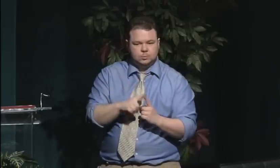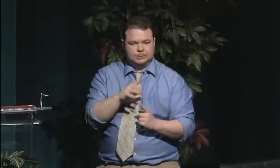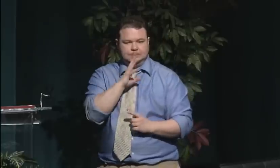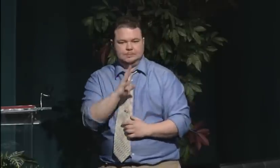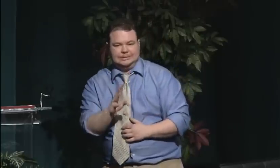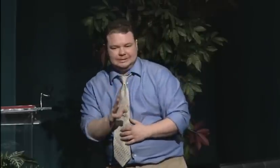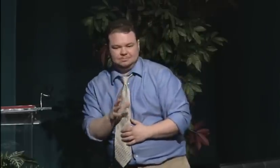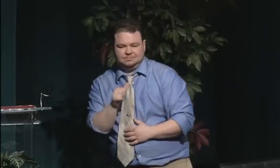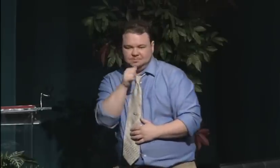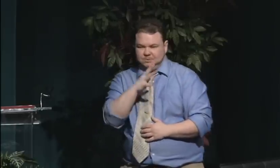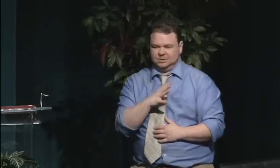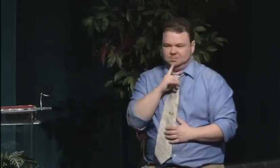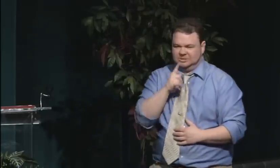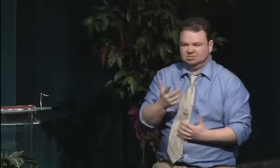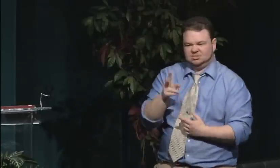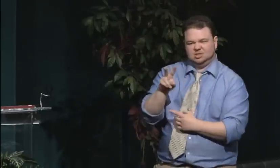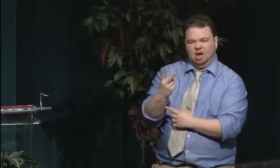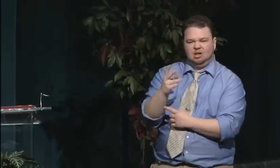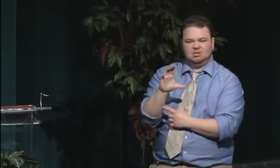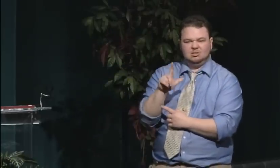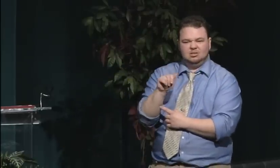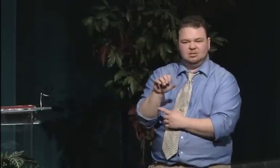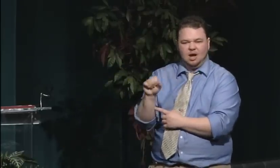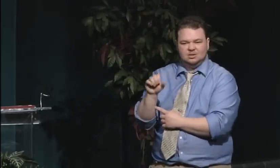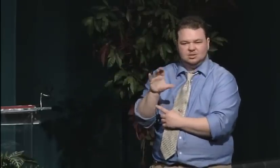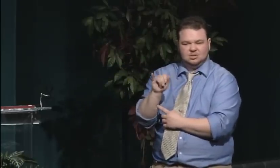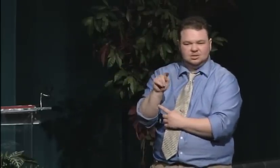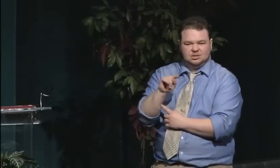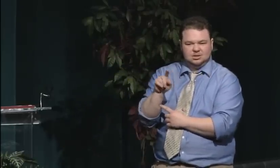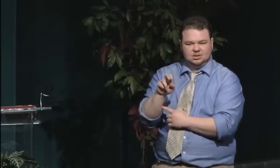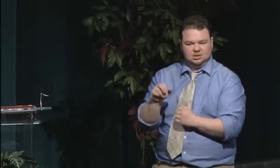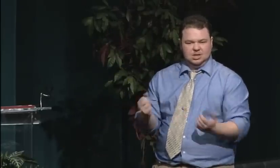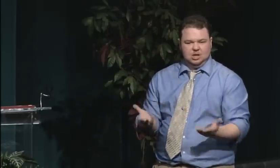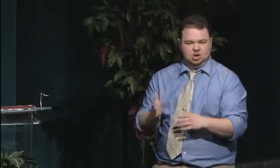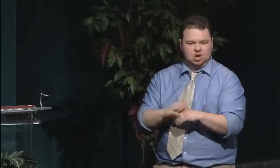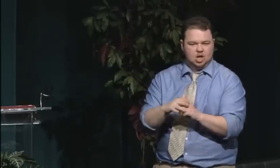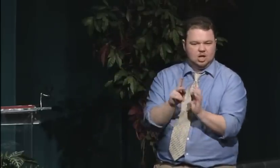and marginalization of women students on campus.